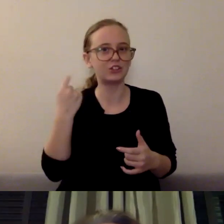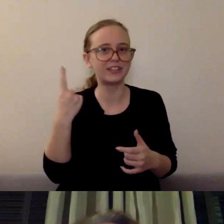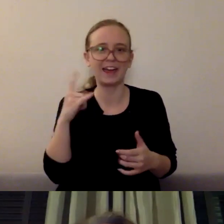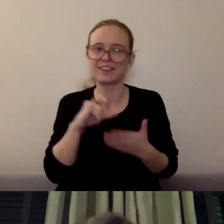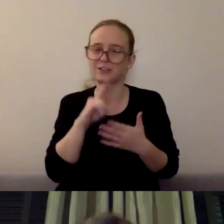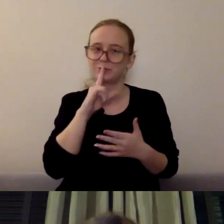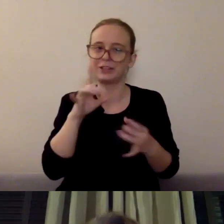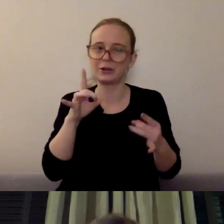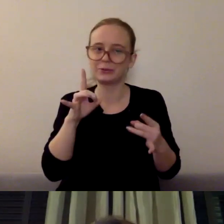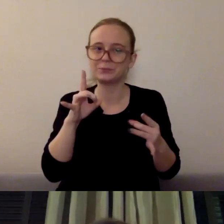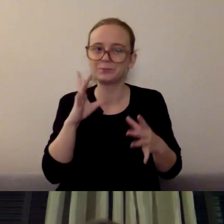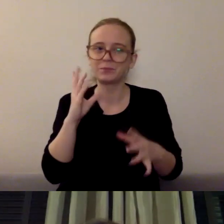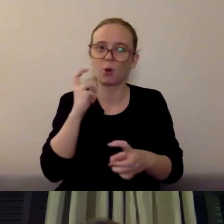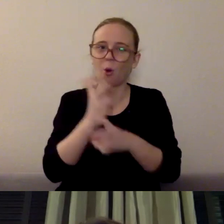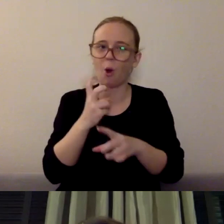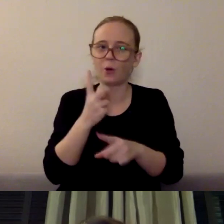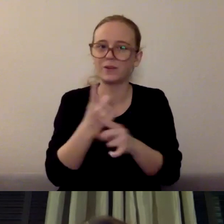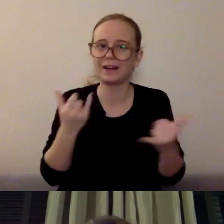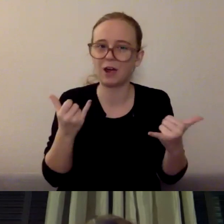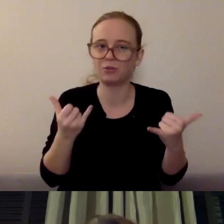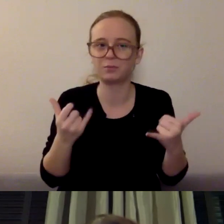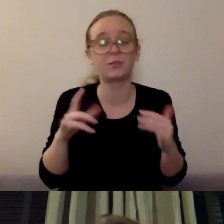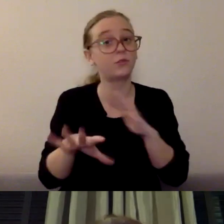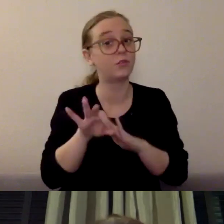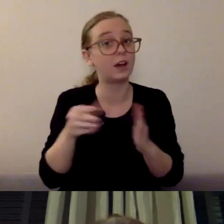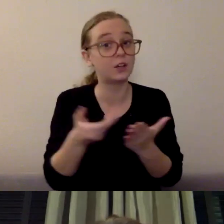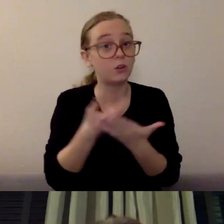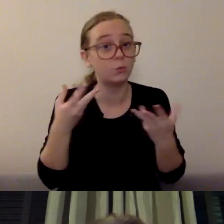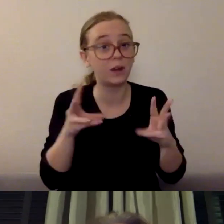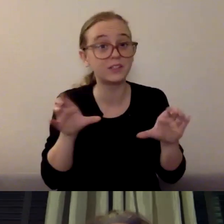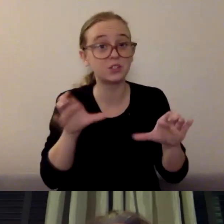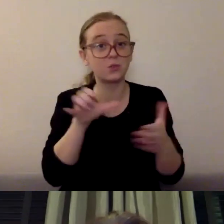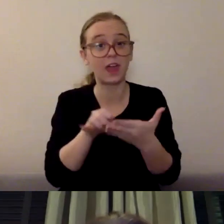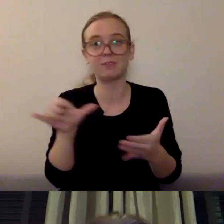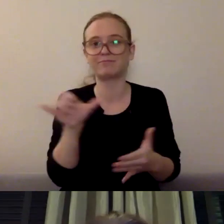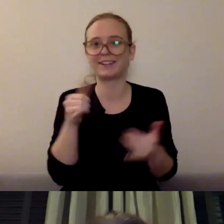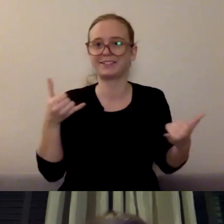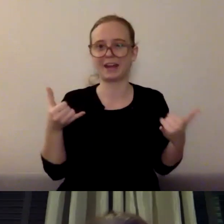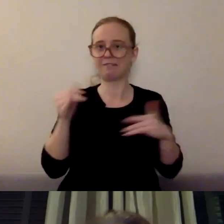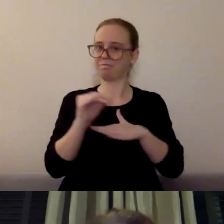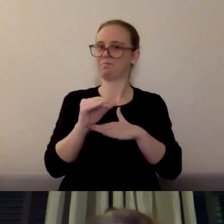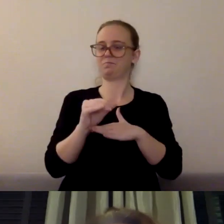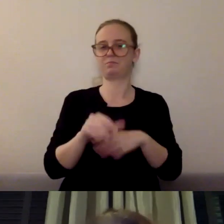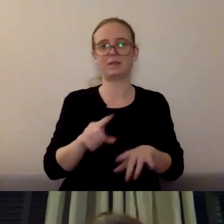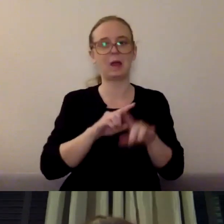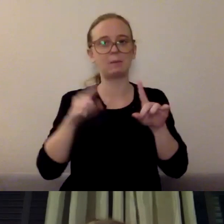Finding and feeling a sense of purpose, so really spending some time thinking about whether that's the purpose of your day,